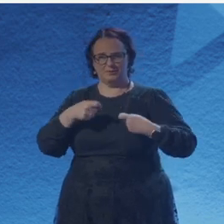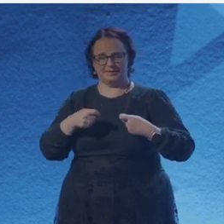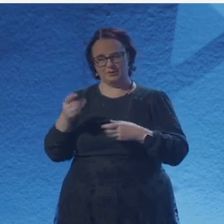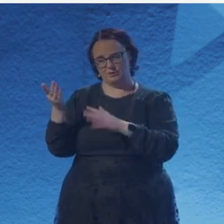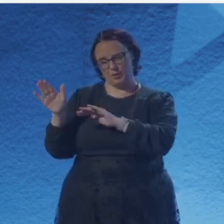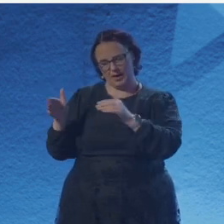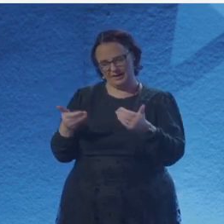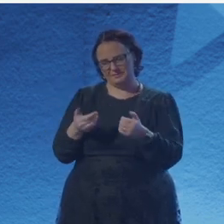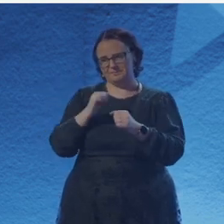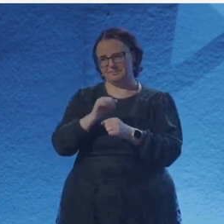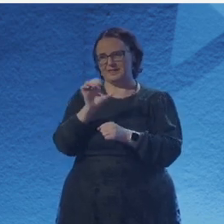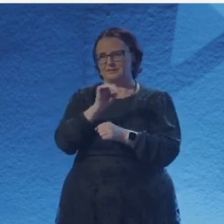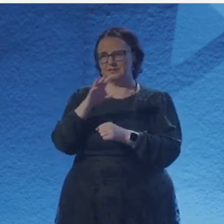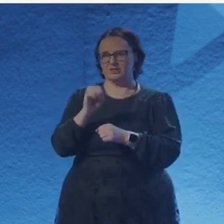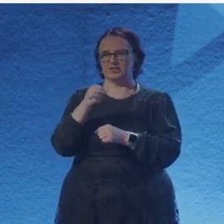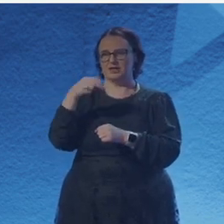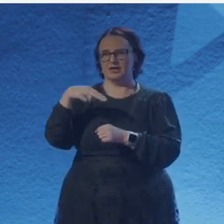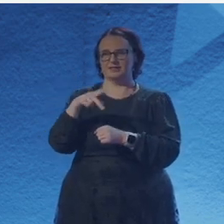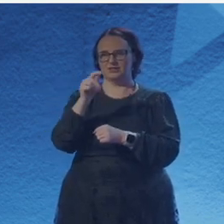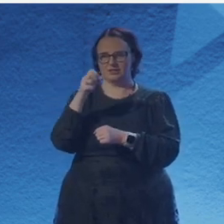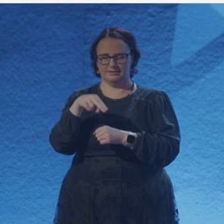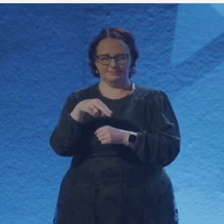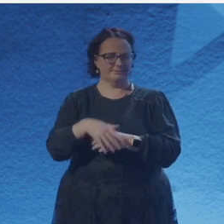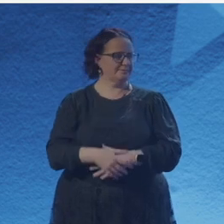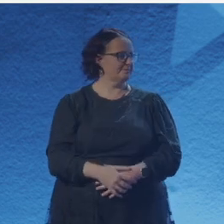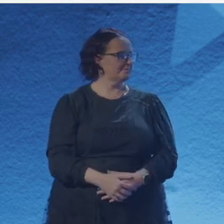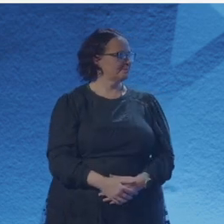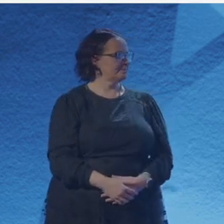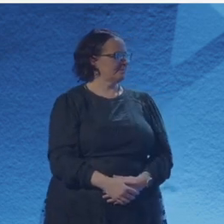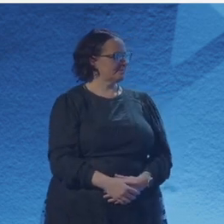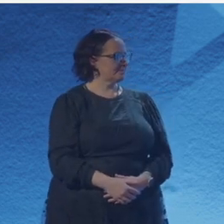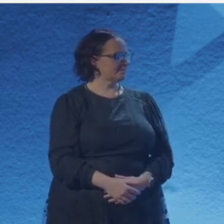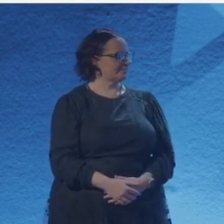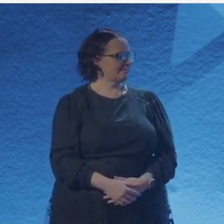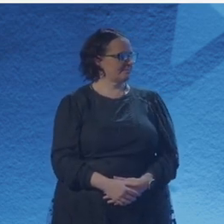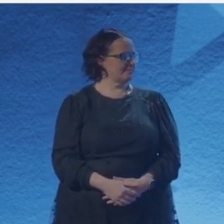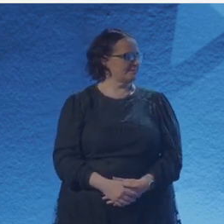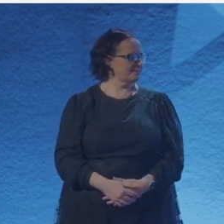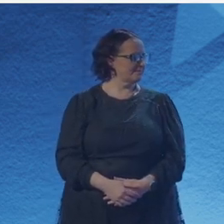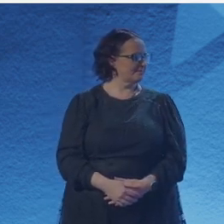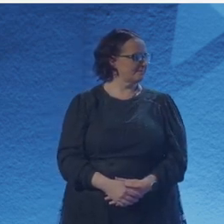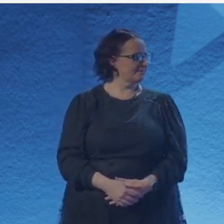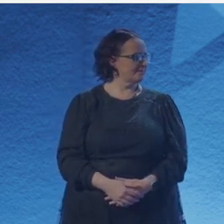Hula Hoop Troupe and works as a freelance producer. But today you're here to do some physics poems. Fabulous.